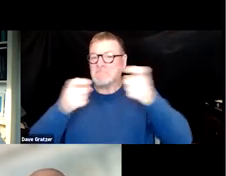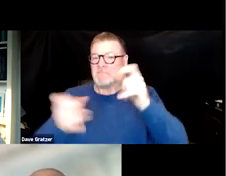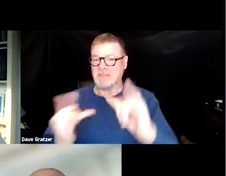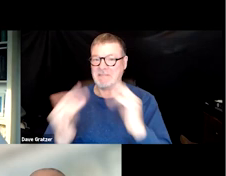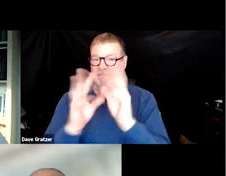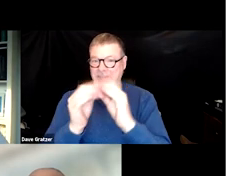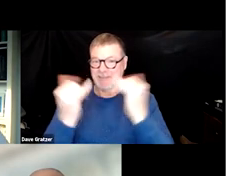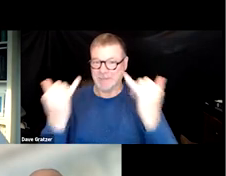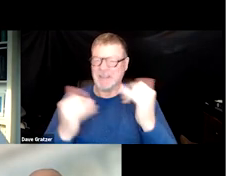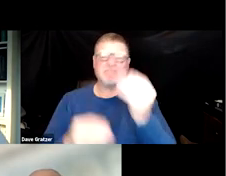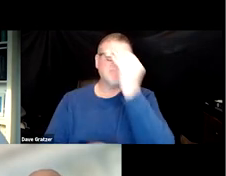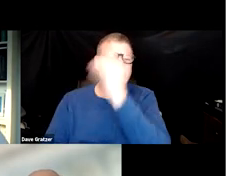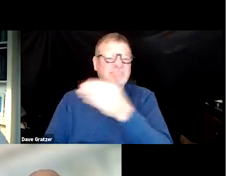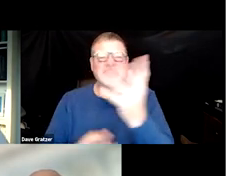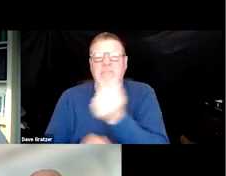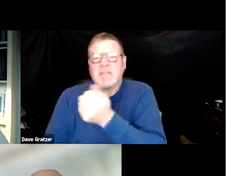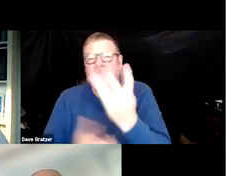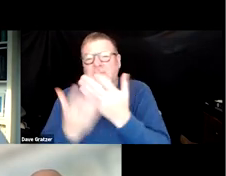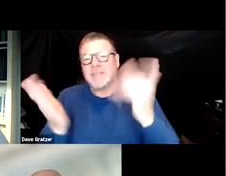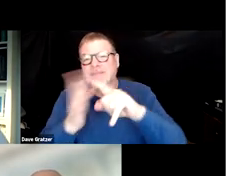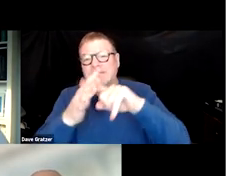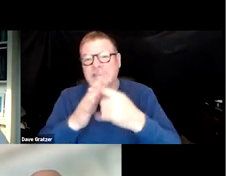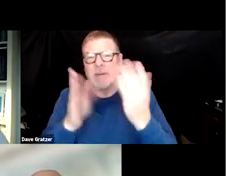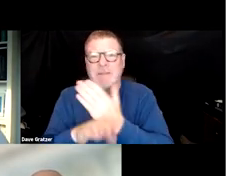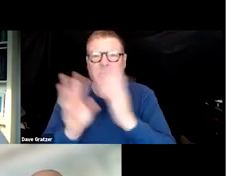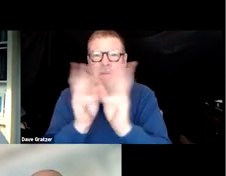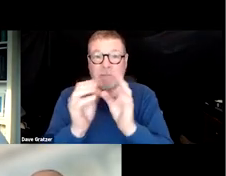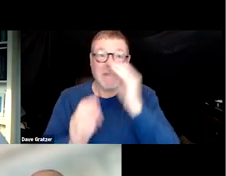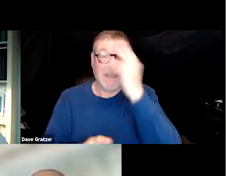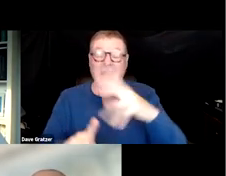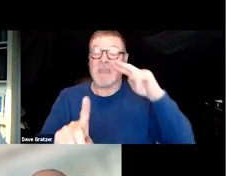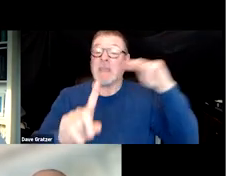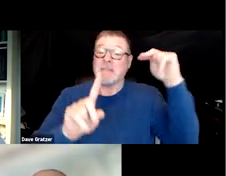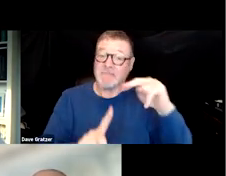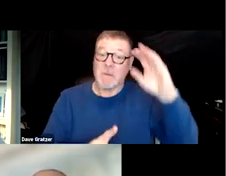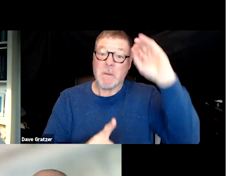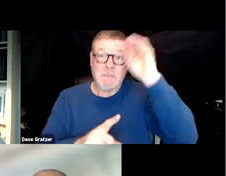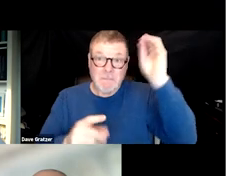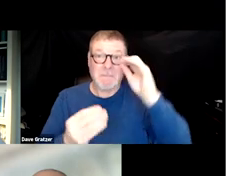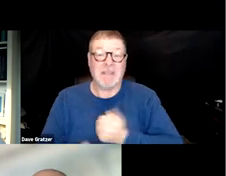Just a few items to go through before we begin the content. The views, opinions and content expressed in this presentation